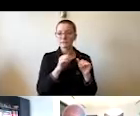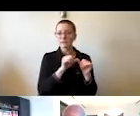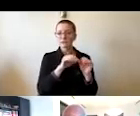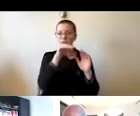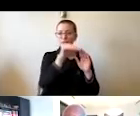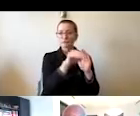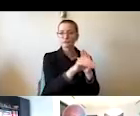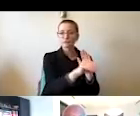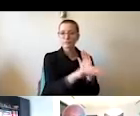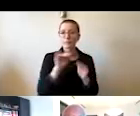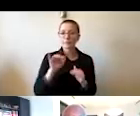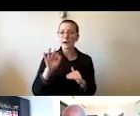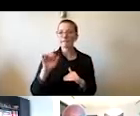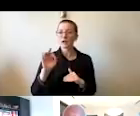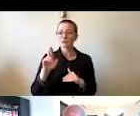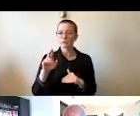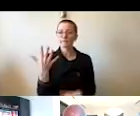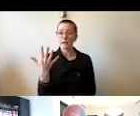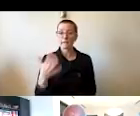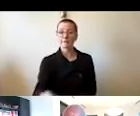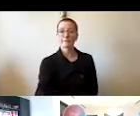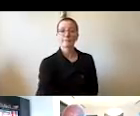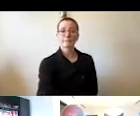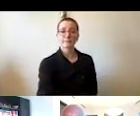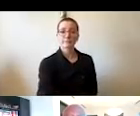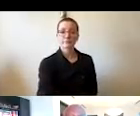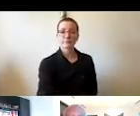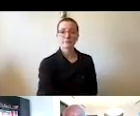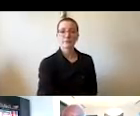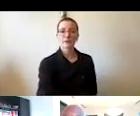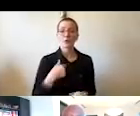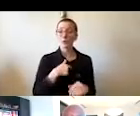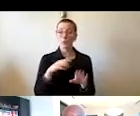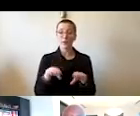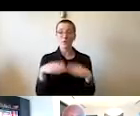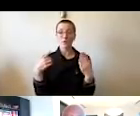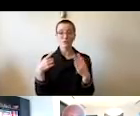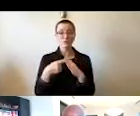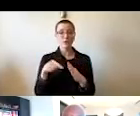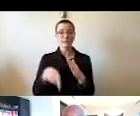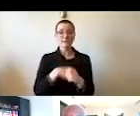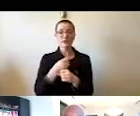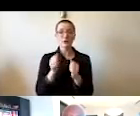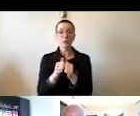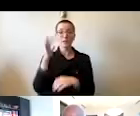We opened the year with a record enrollment of 52,302 students,